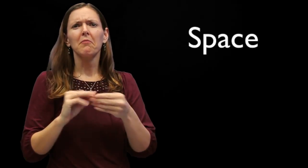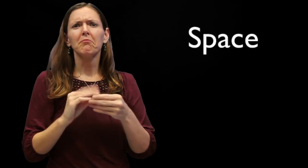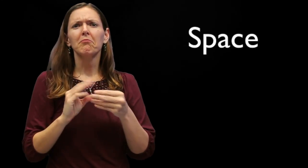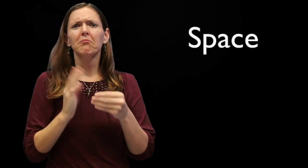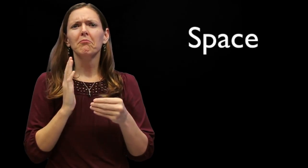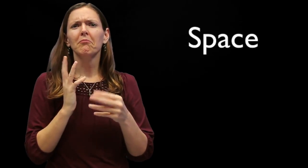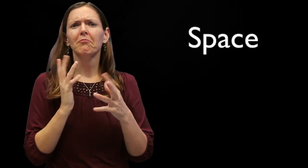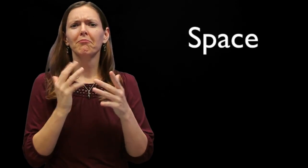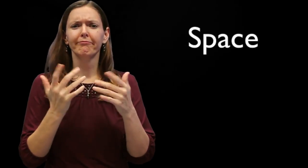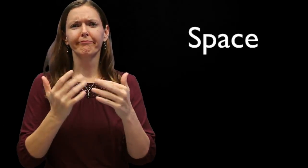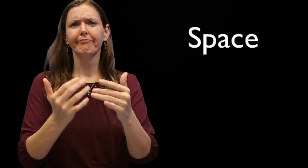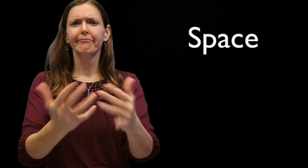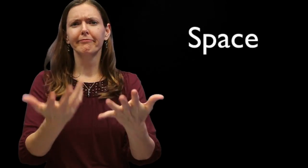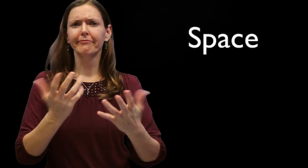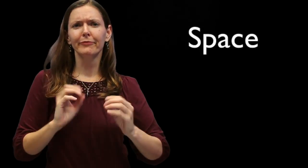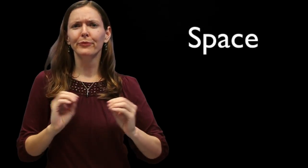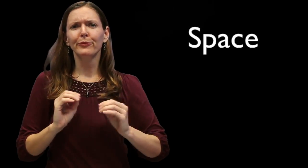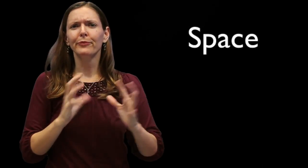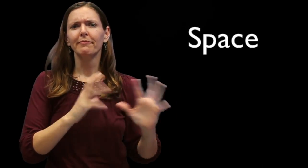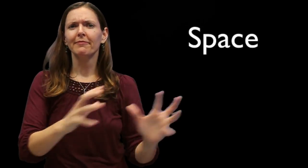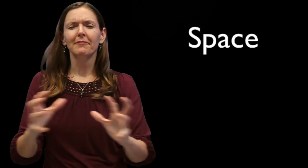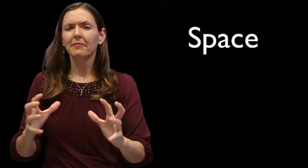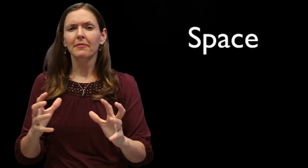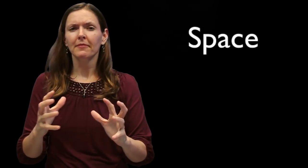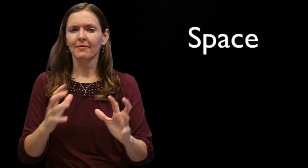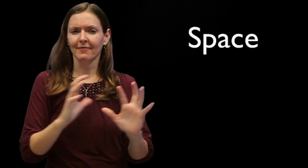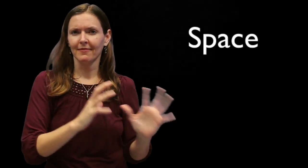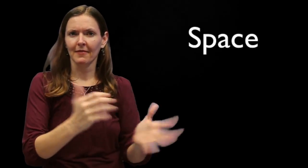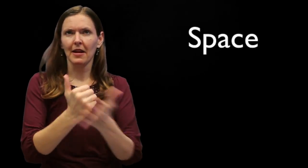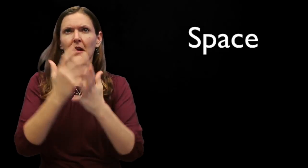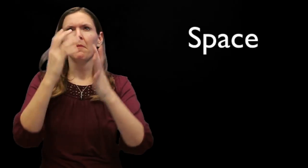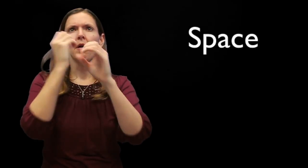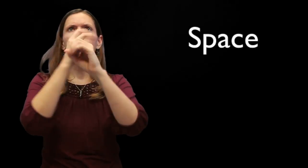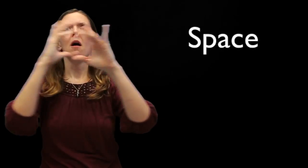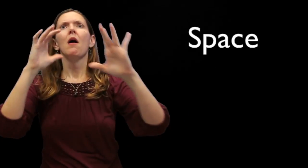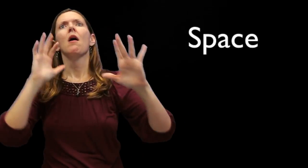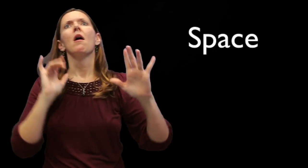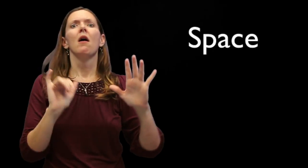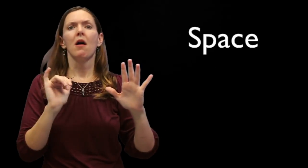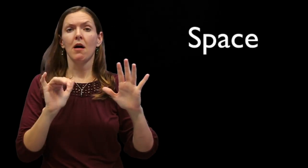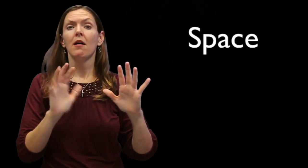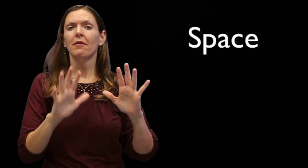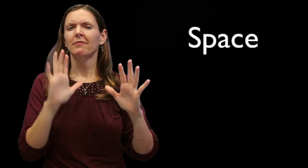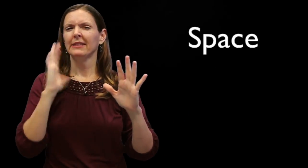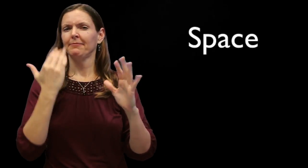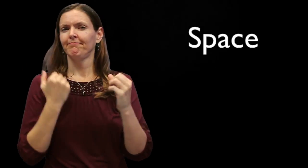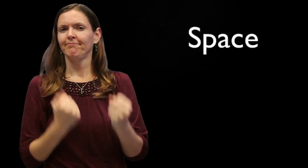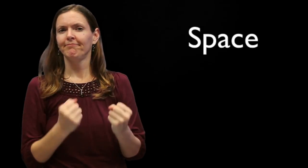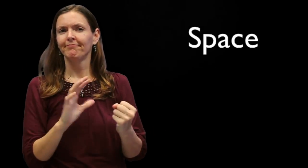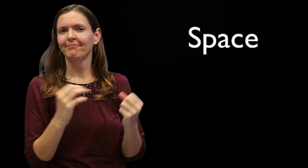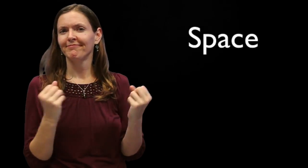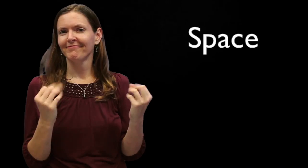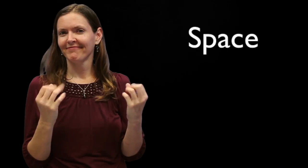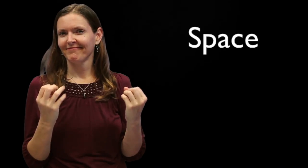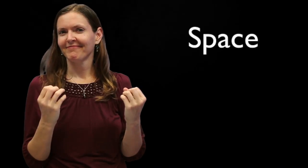The presenter could have narrated in a more "linear" fashion, without using space. The use of space helps the audience visualize the academic content better. This seems to be an essential characteristic of